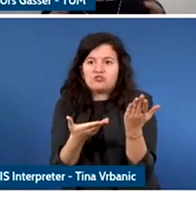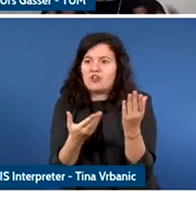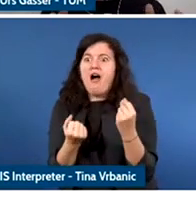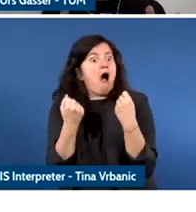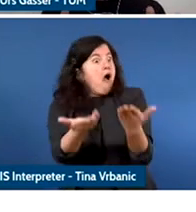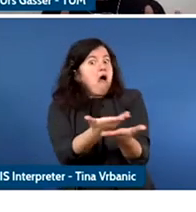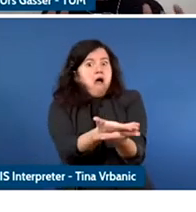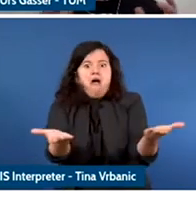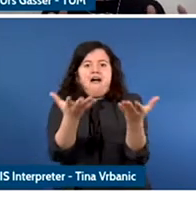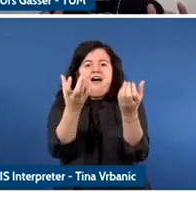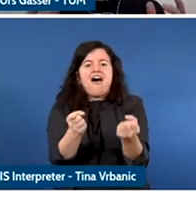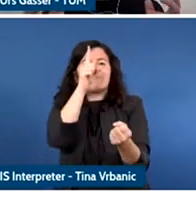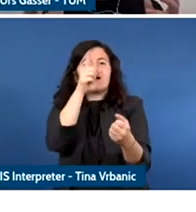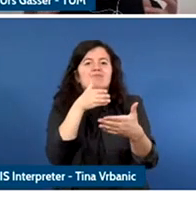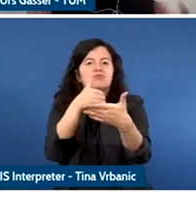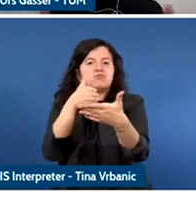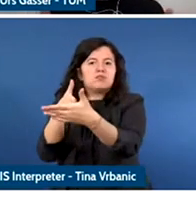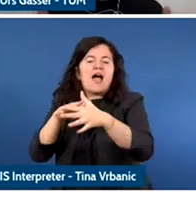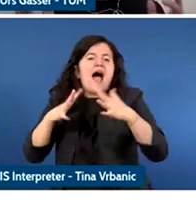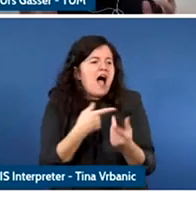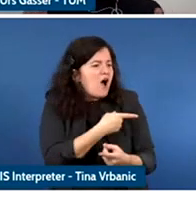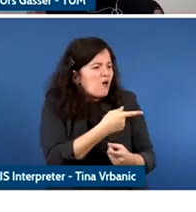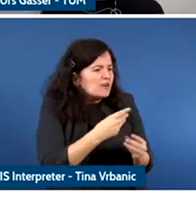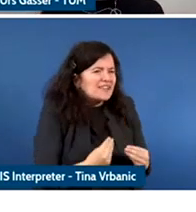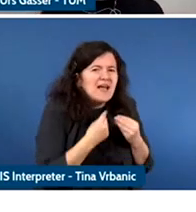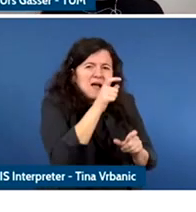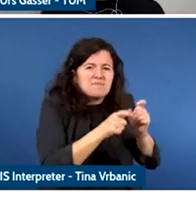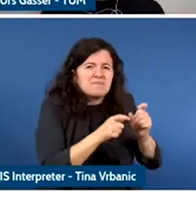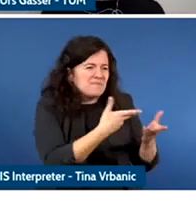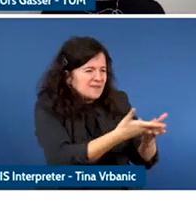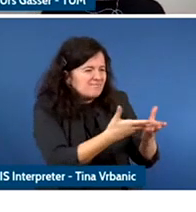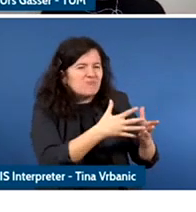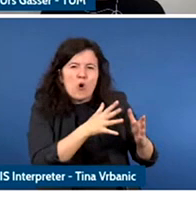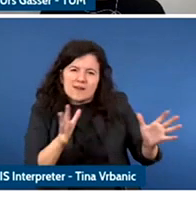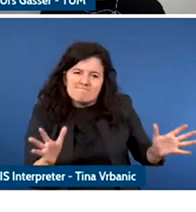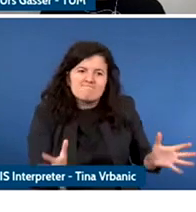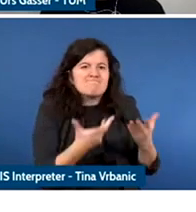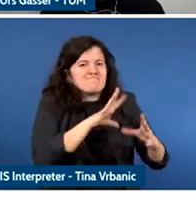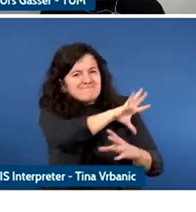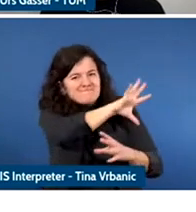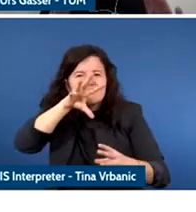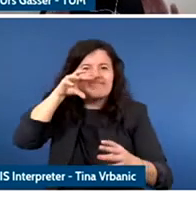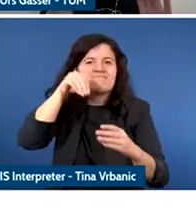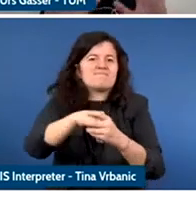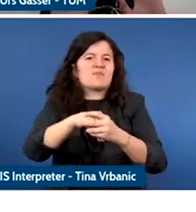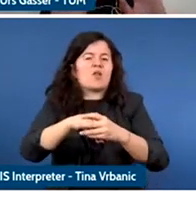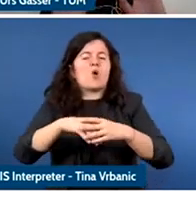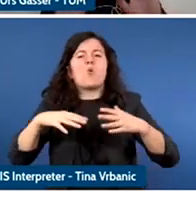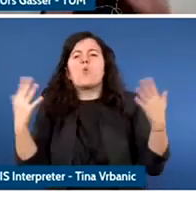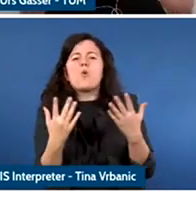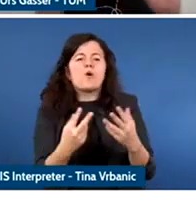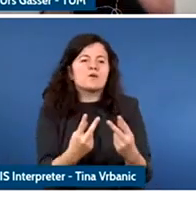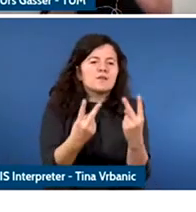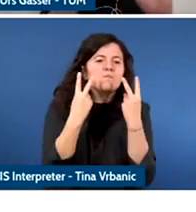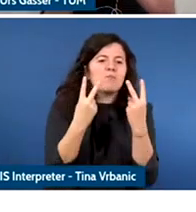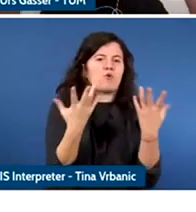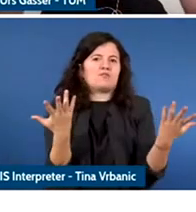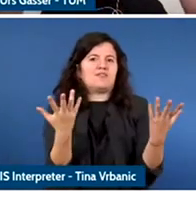What are the literacies and what are the importances that need to beret force